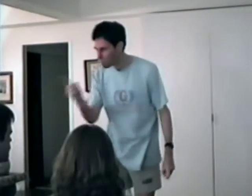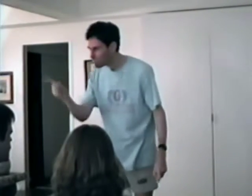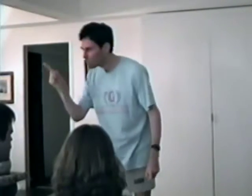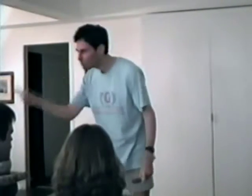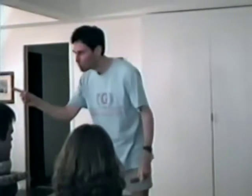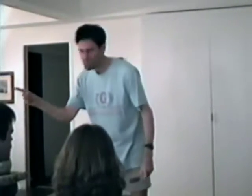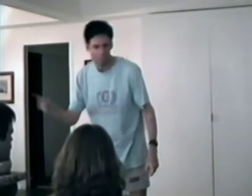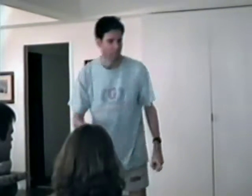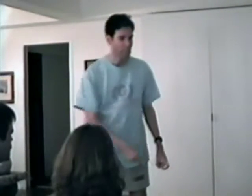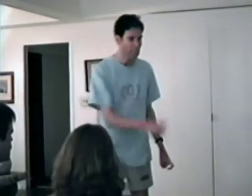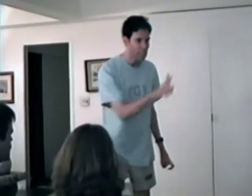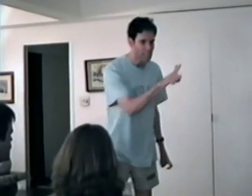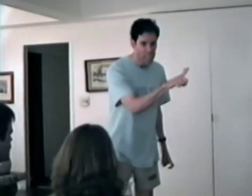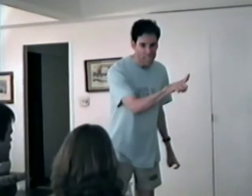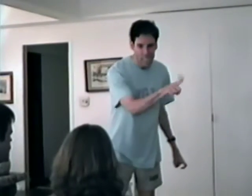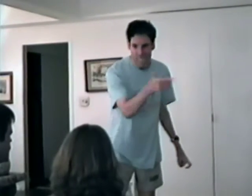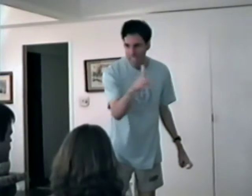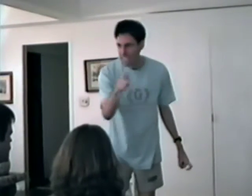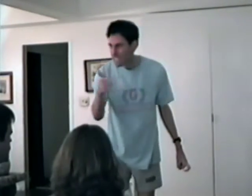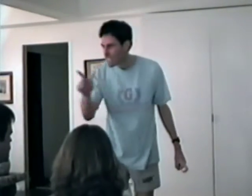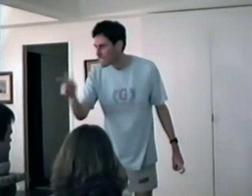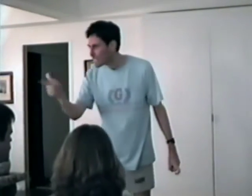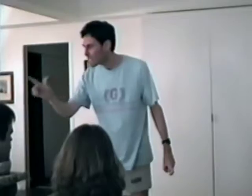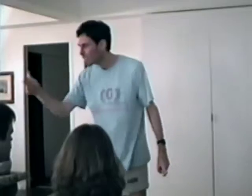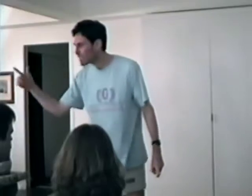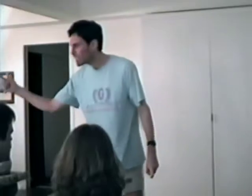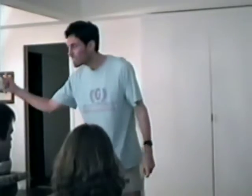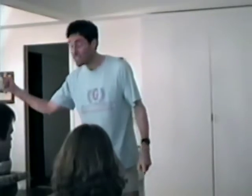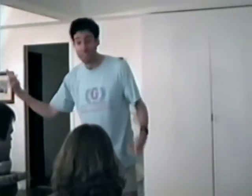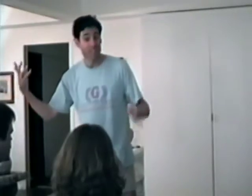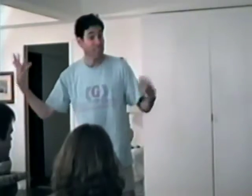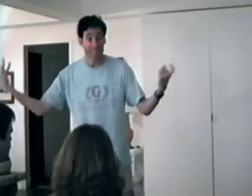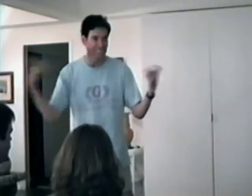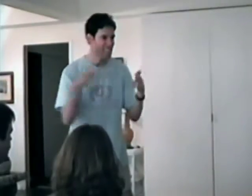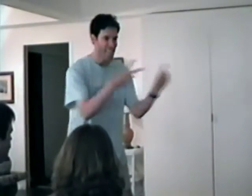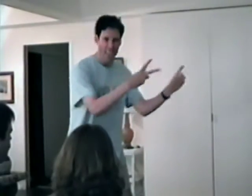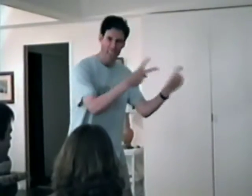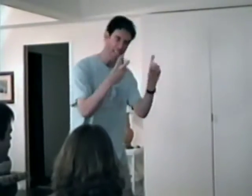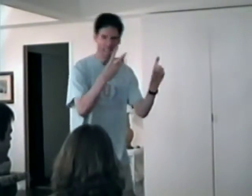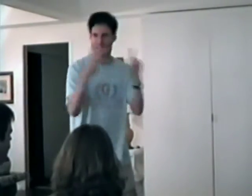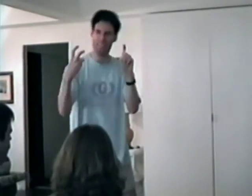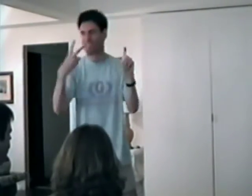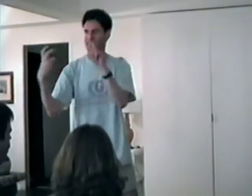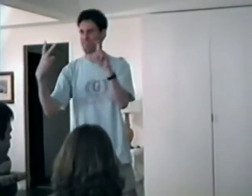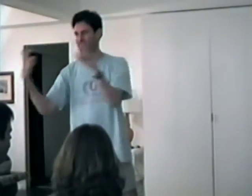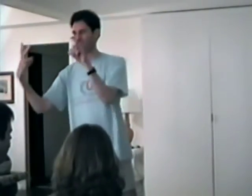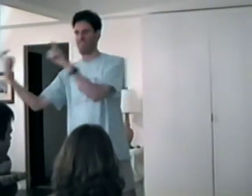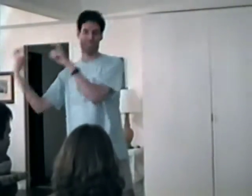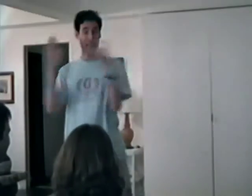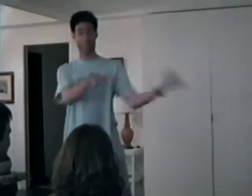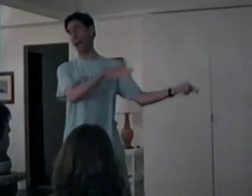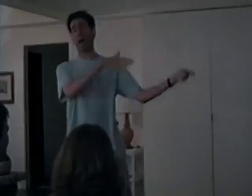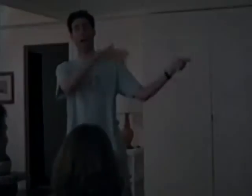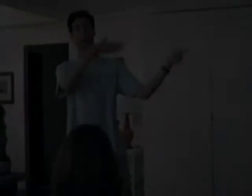and one by one, they'll die!